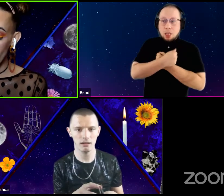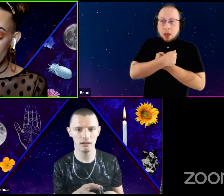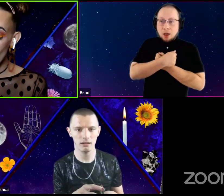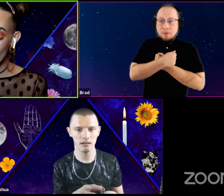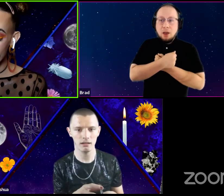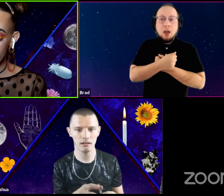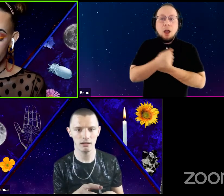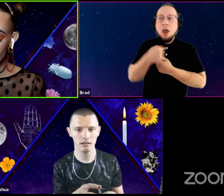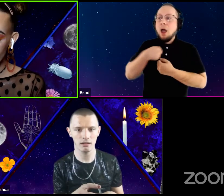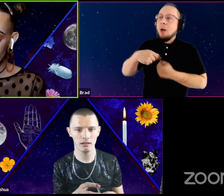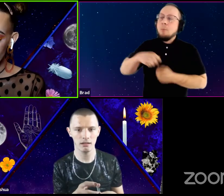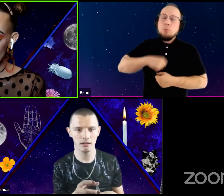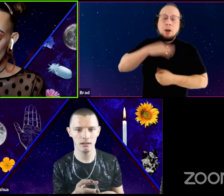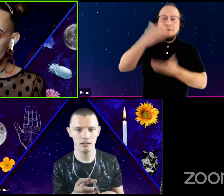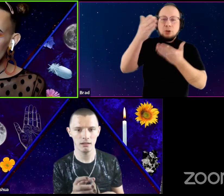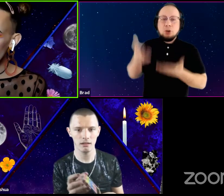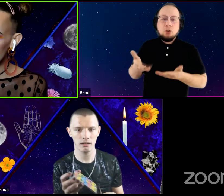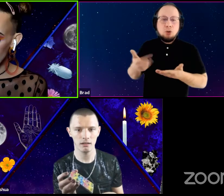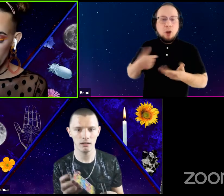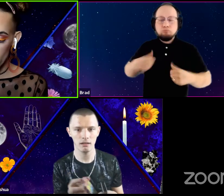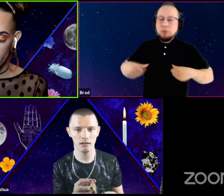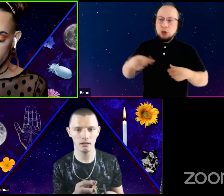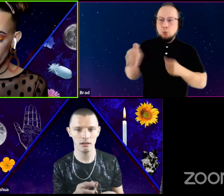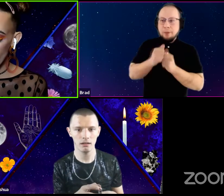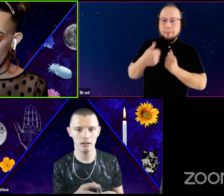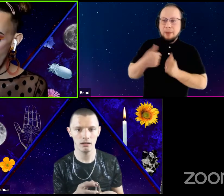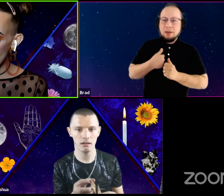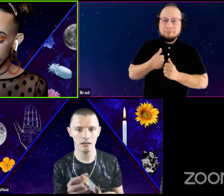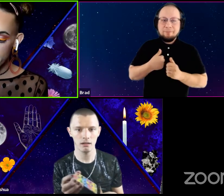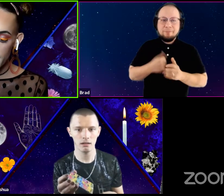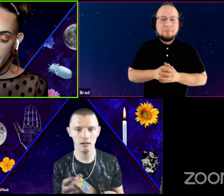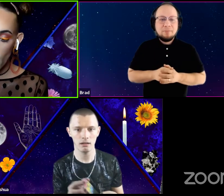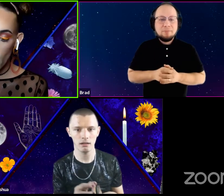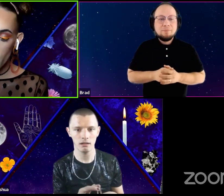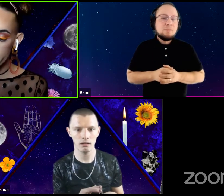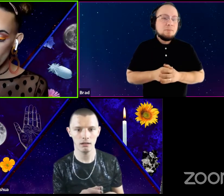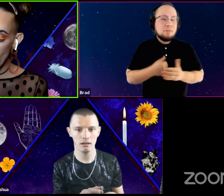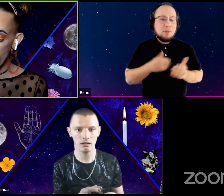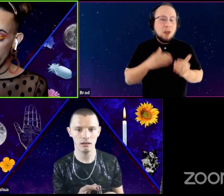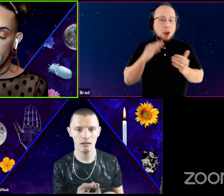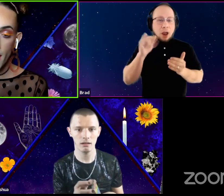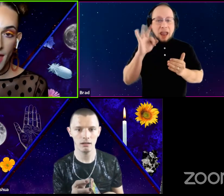I boast wretched and this alone, that thou may take all this away,